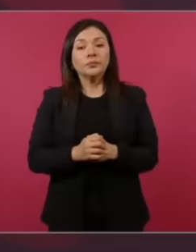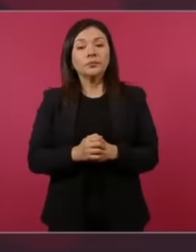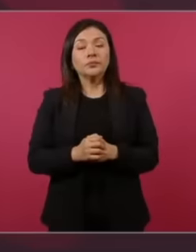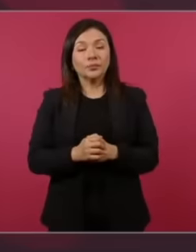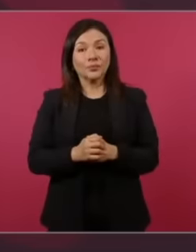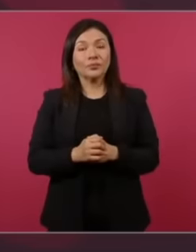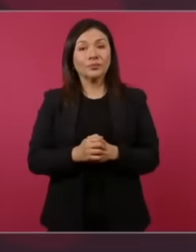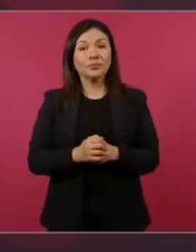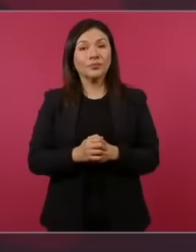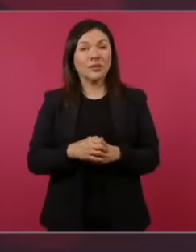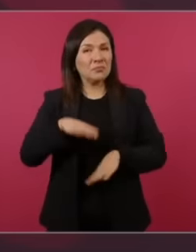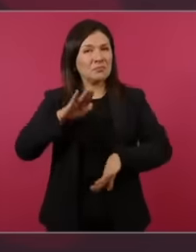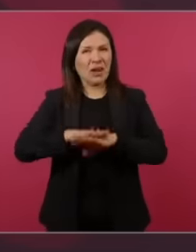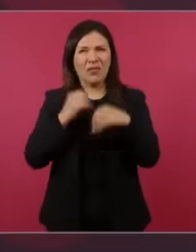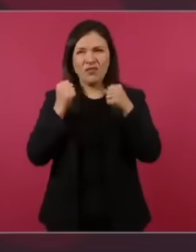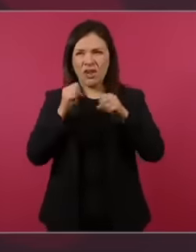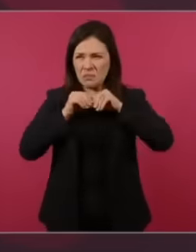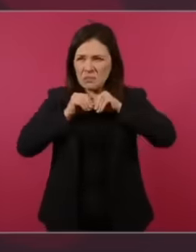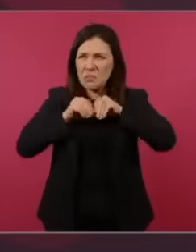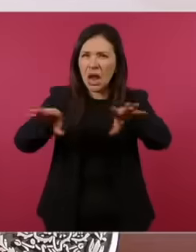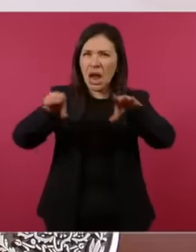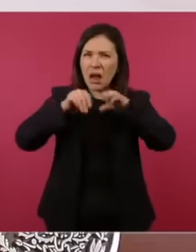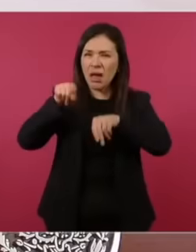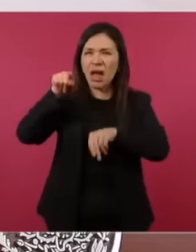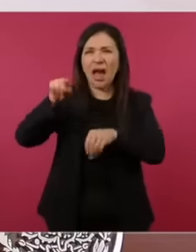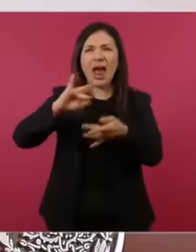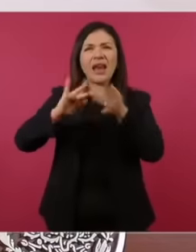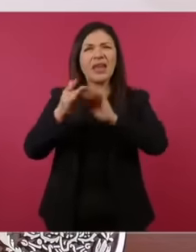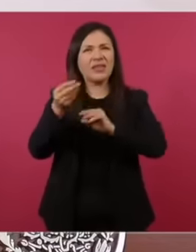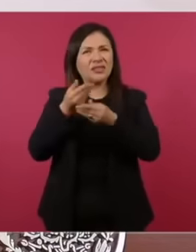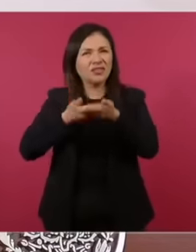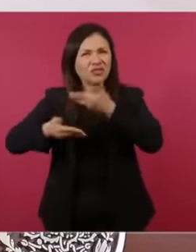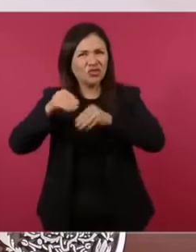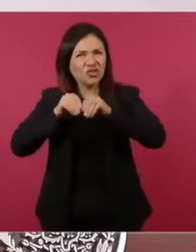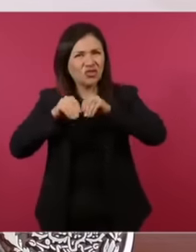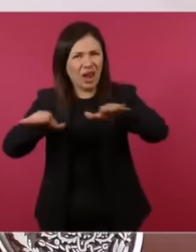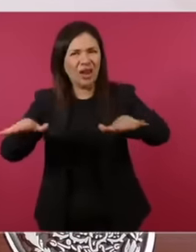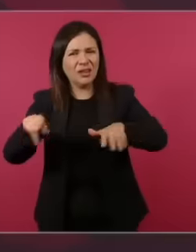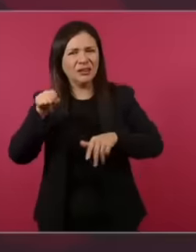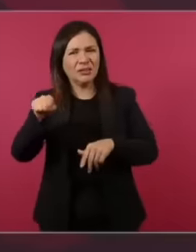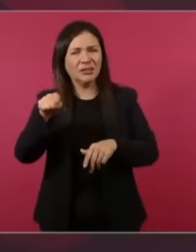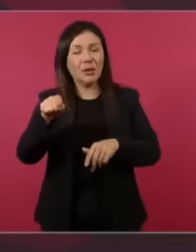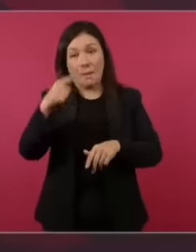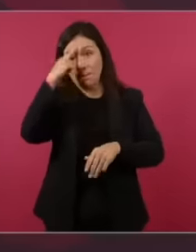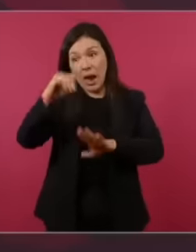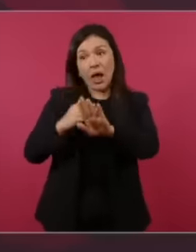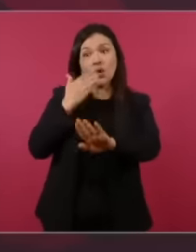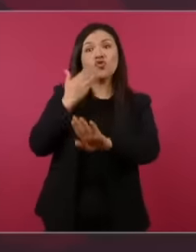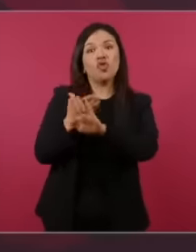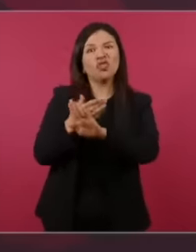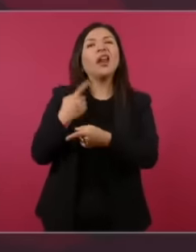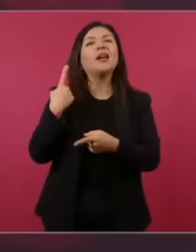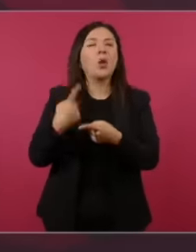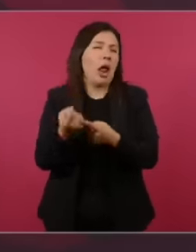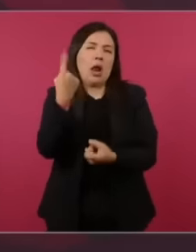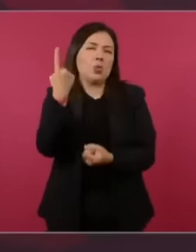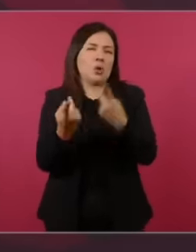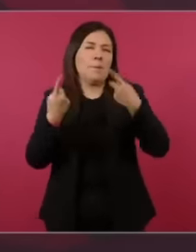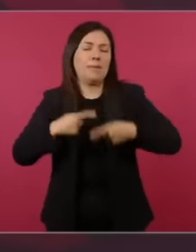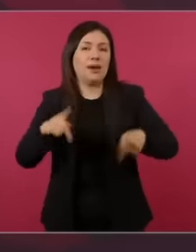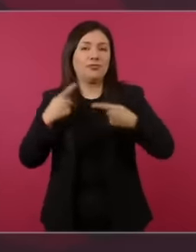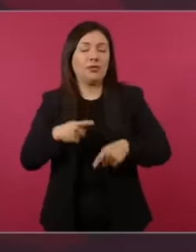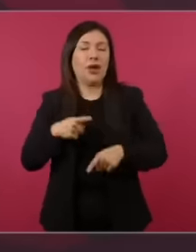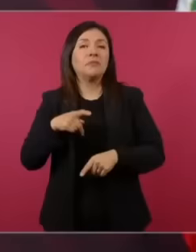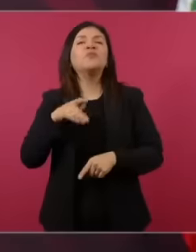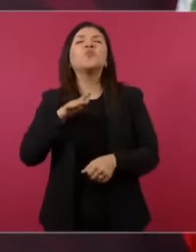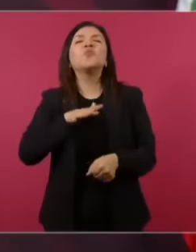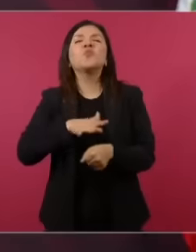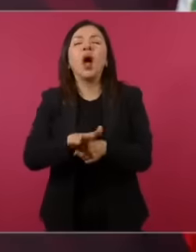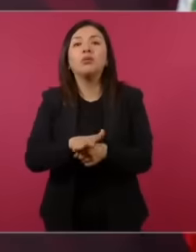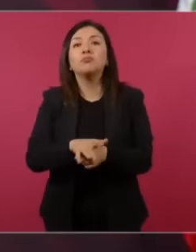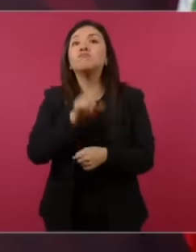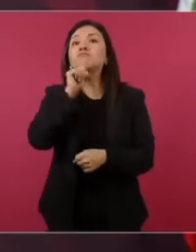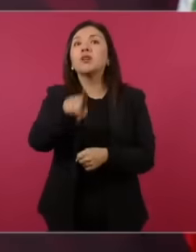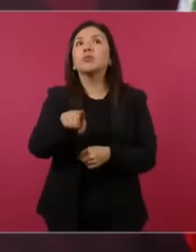social networks against someone was the one they launched. been going since January